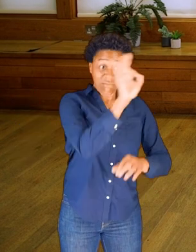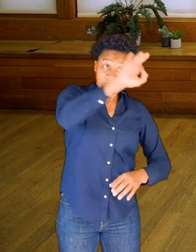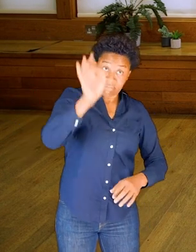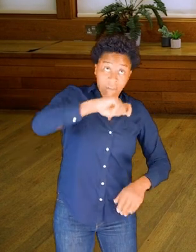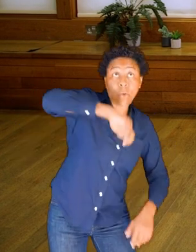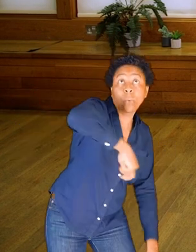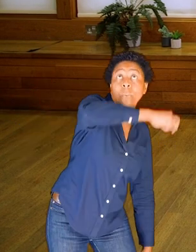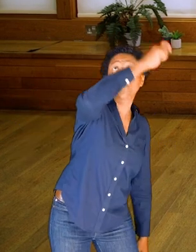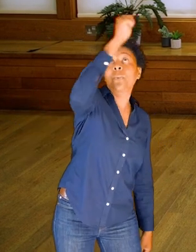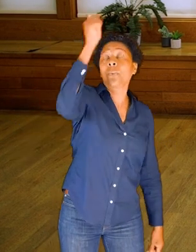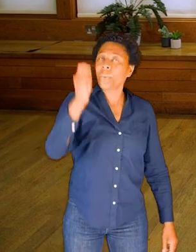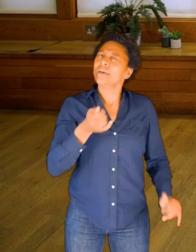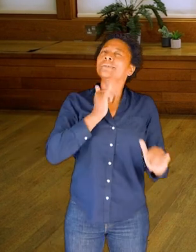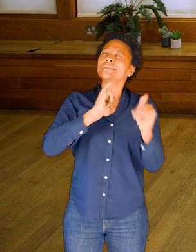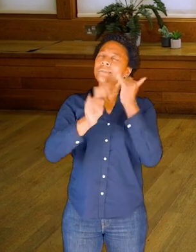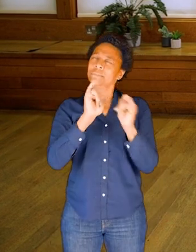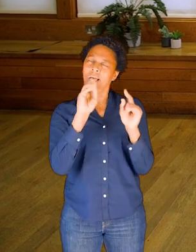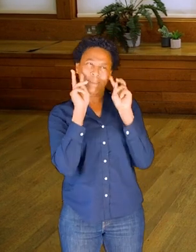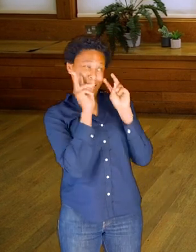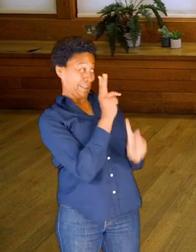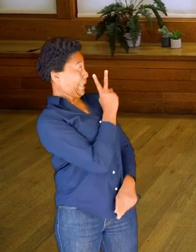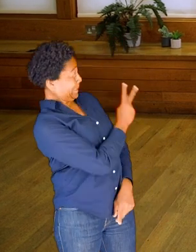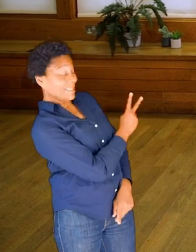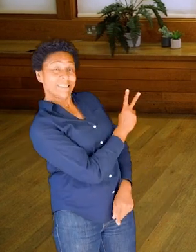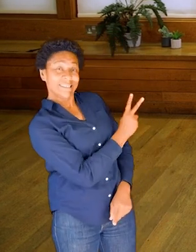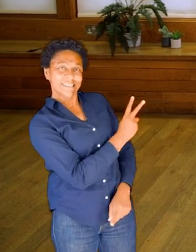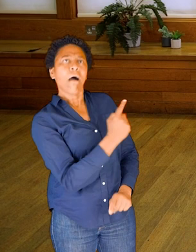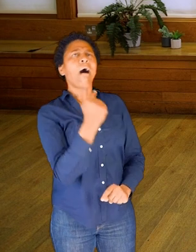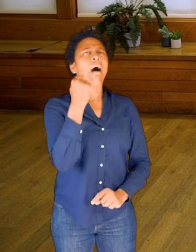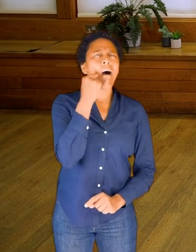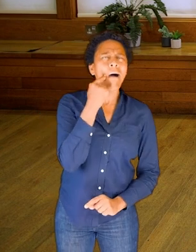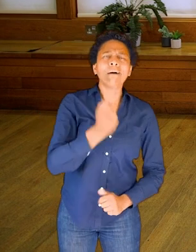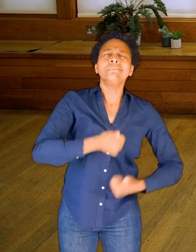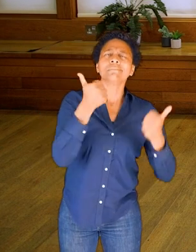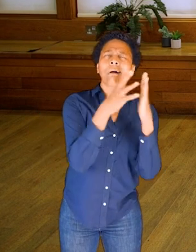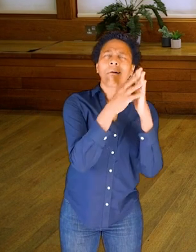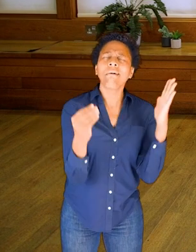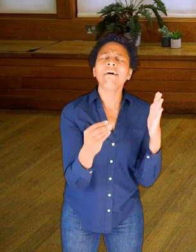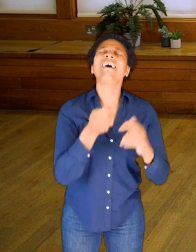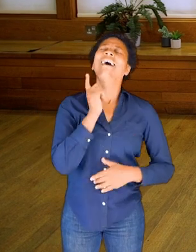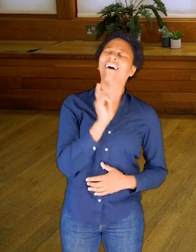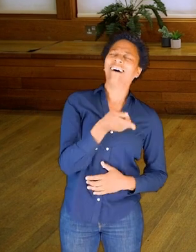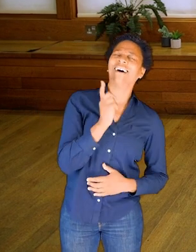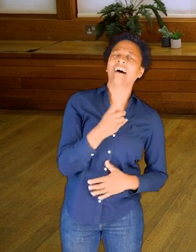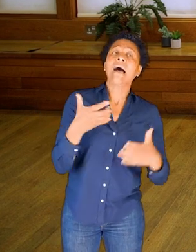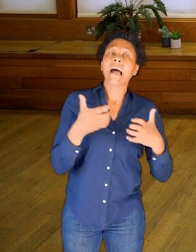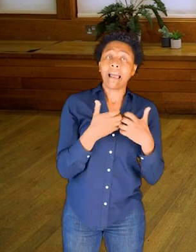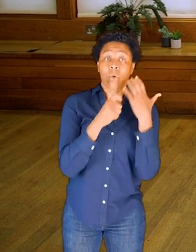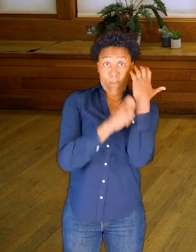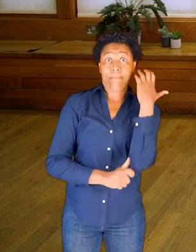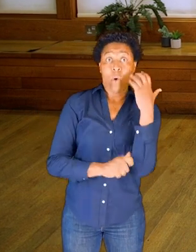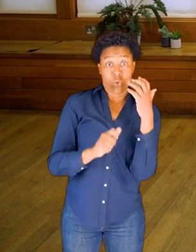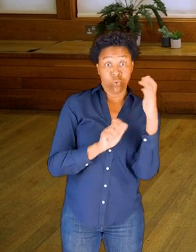So sometimes seeing something as simple as a stick move through can help clarify